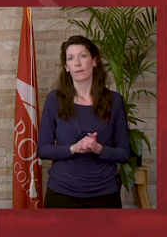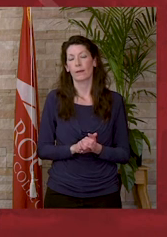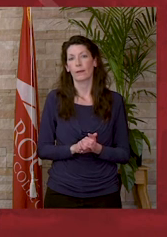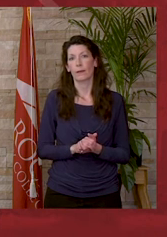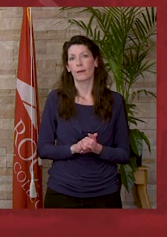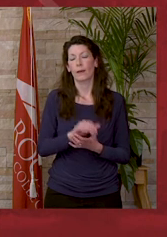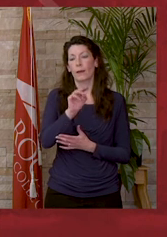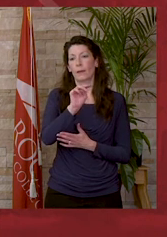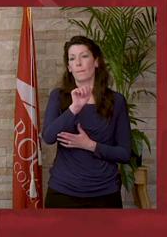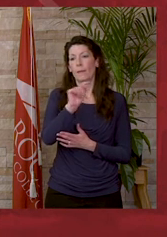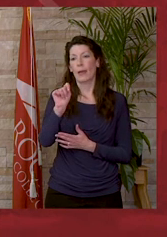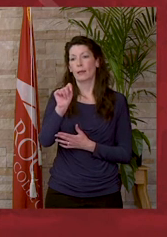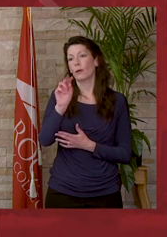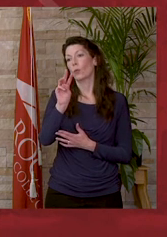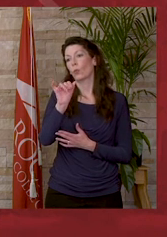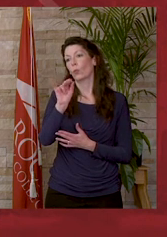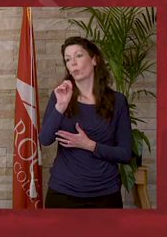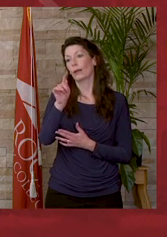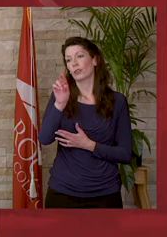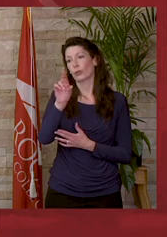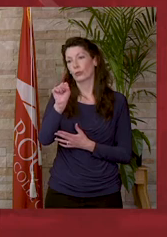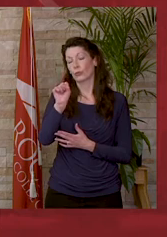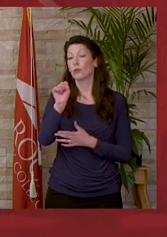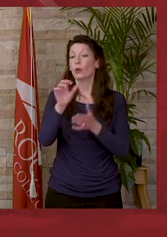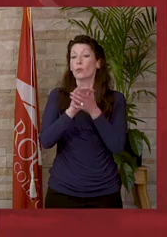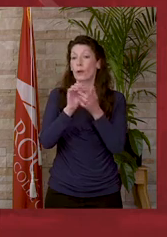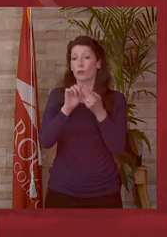Matt Winters: Congratulations to the graduates.